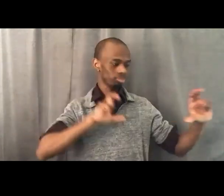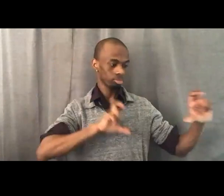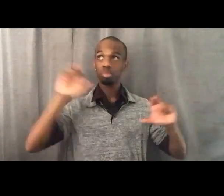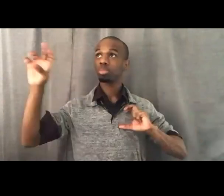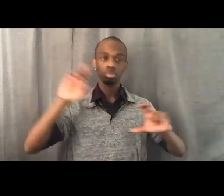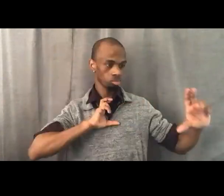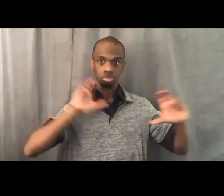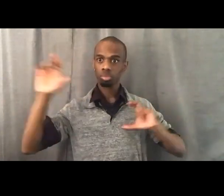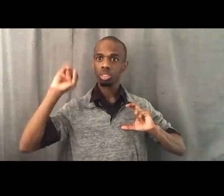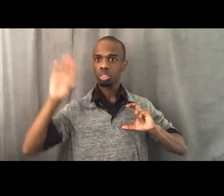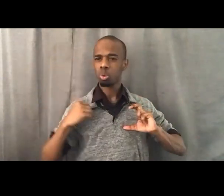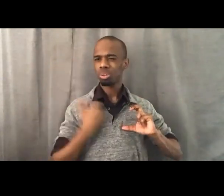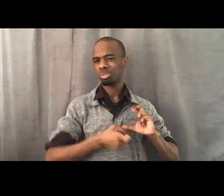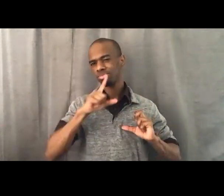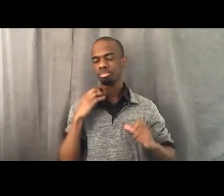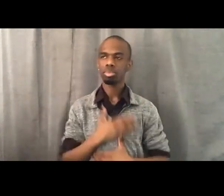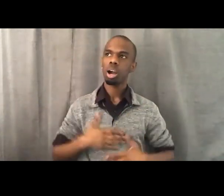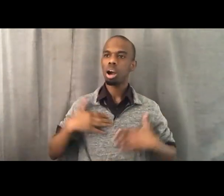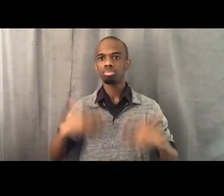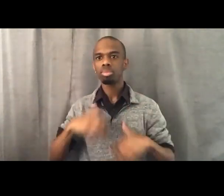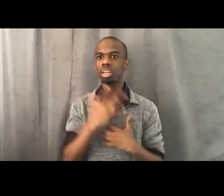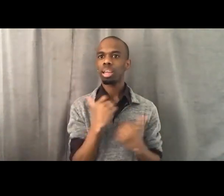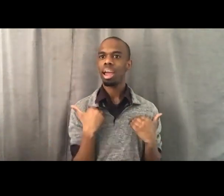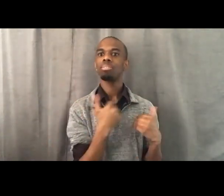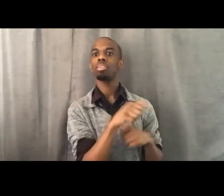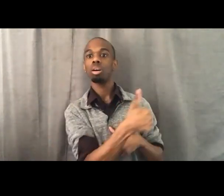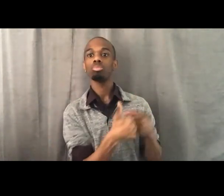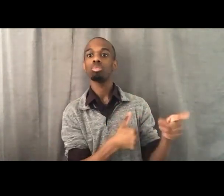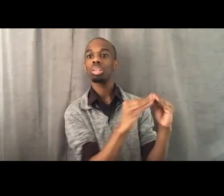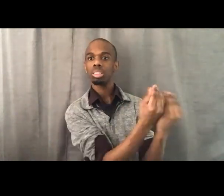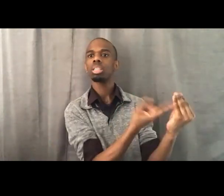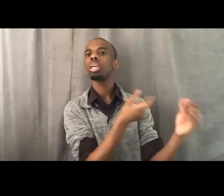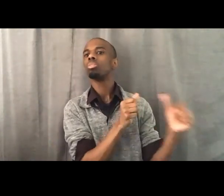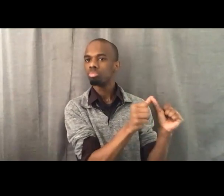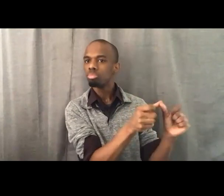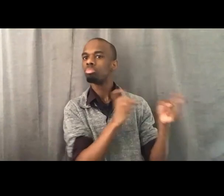and individuals that continue to give to Black Lives Matter in order to build it up